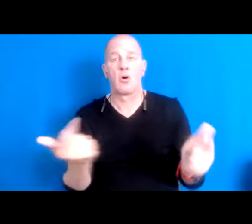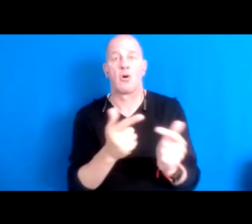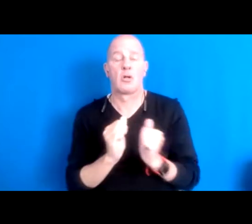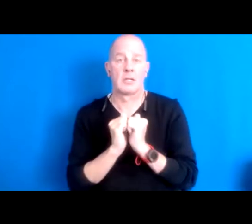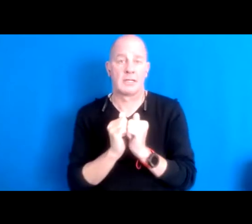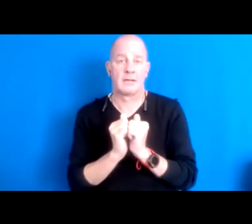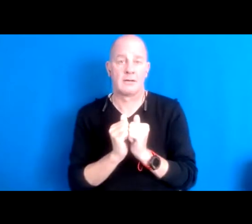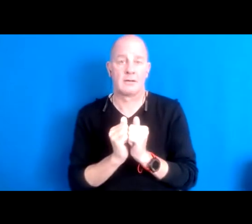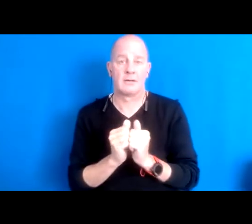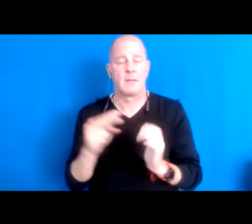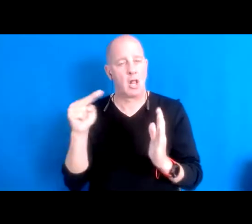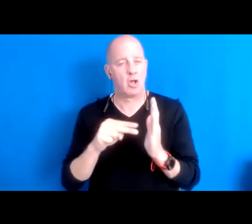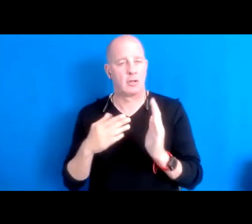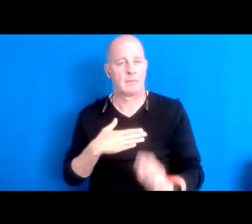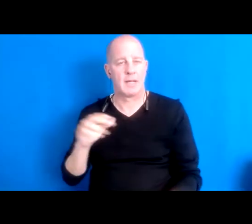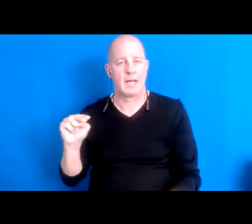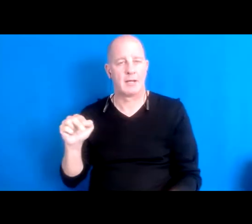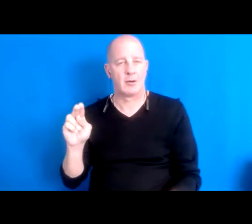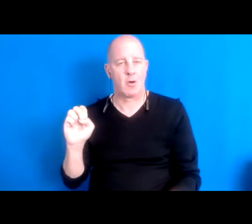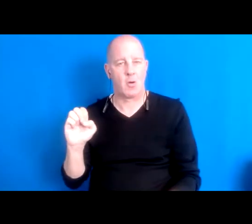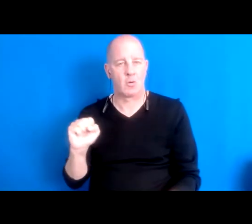look at my notes and see if there's anything else I wanted to share here.